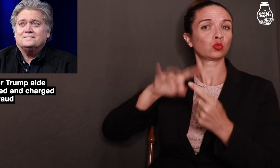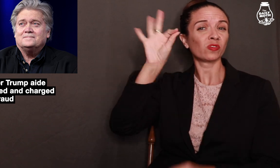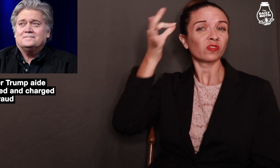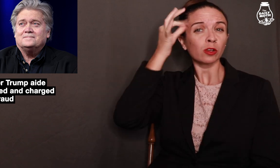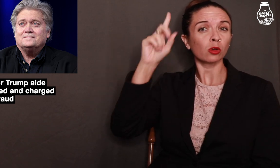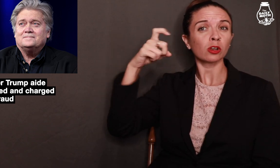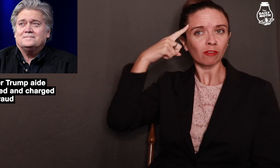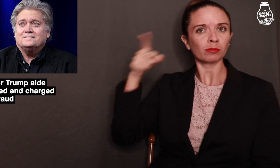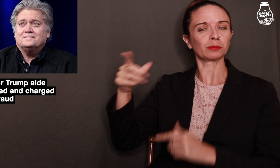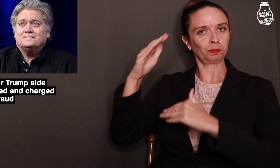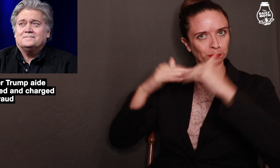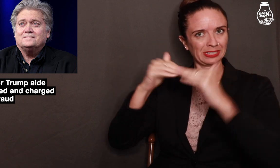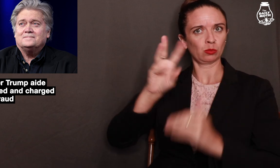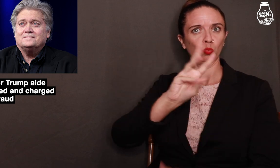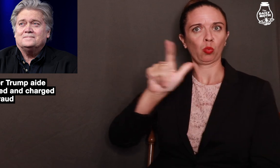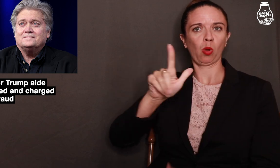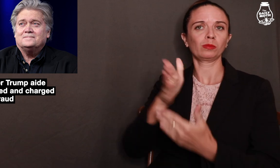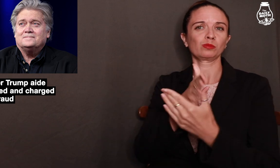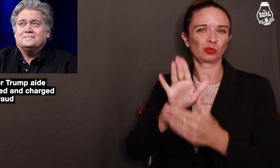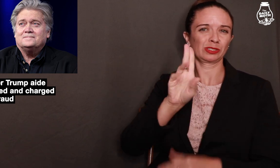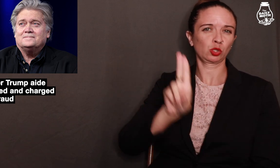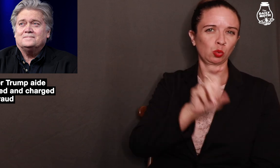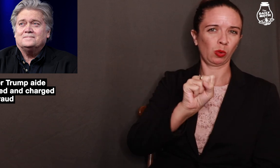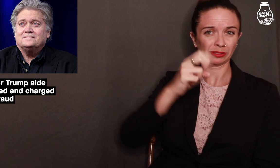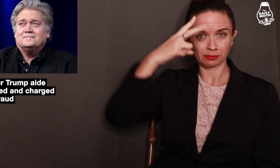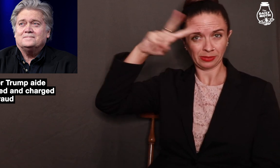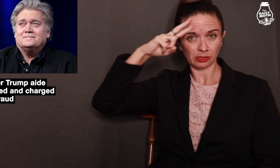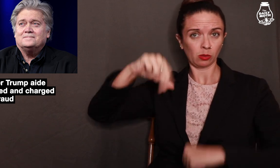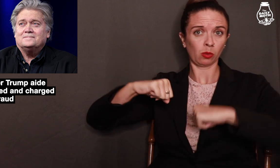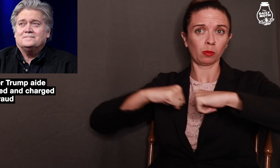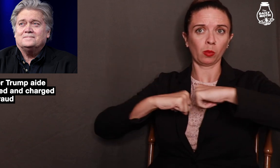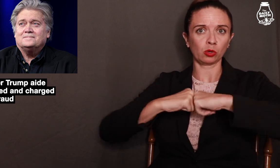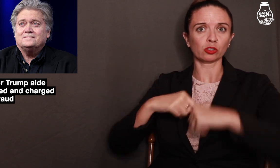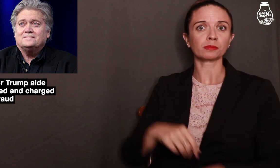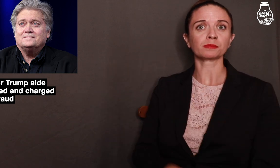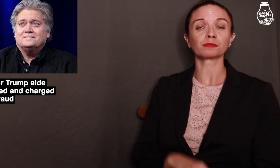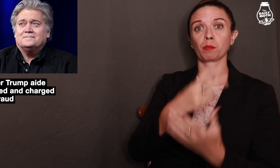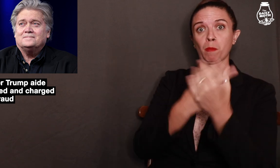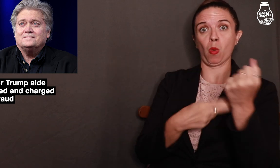the federal government to build a wall along the U.S.- Mexico border.